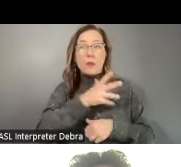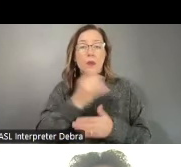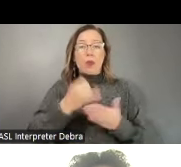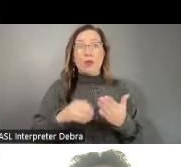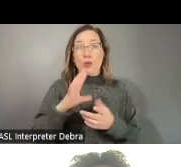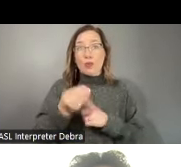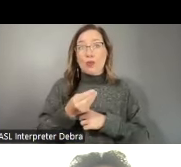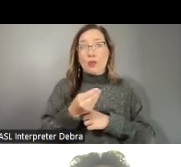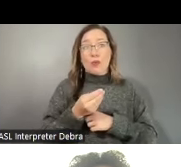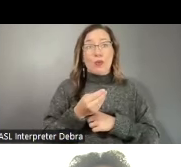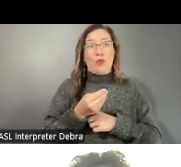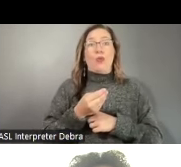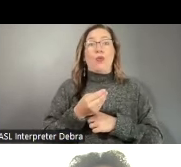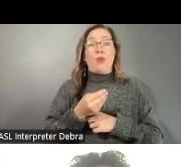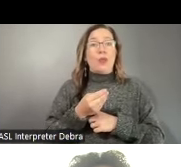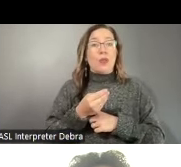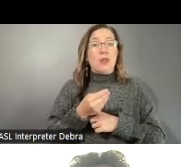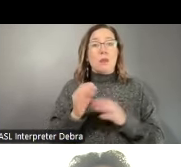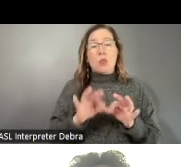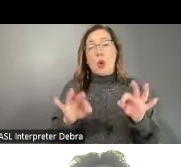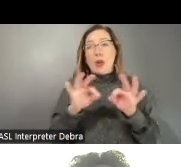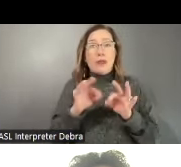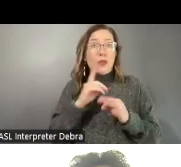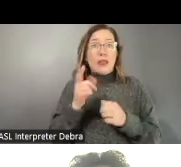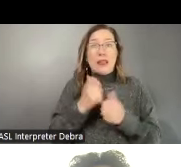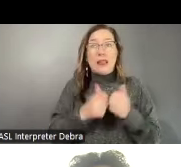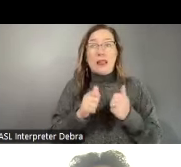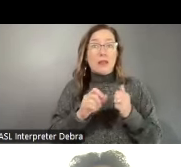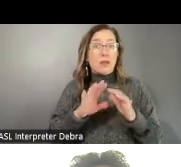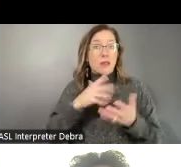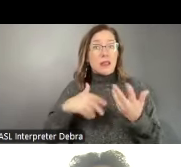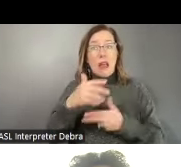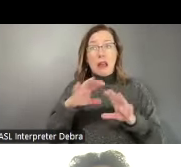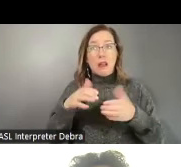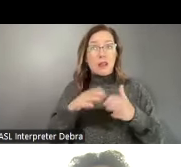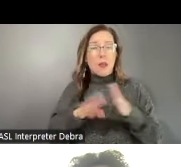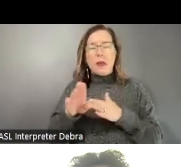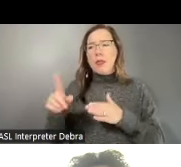dispensable for the development of any society as they define who we are as a nation. They